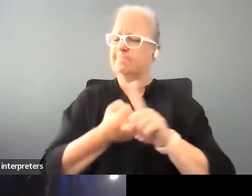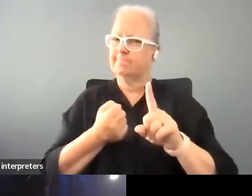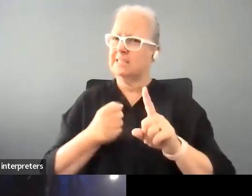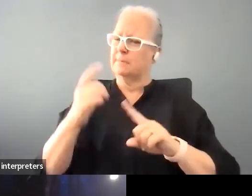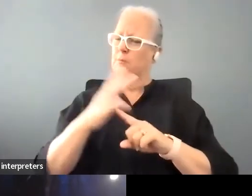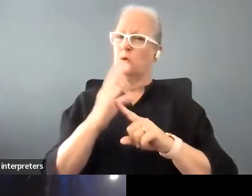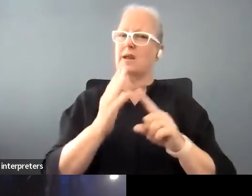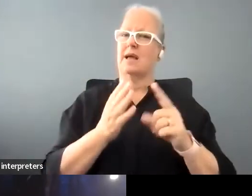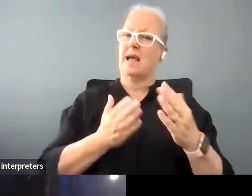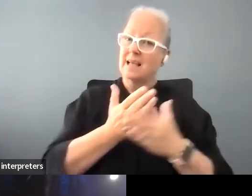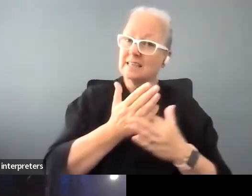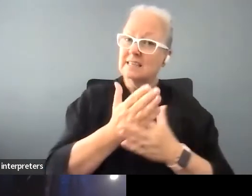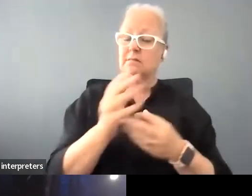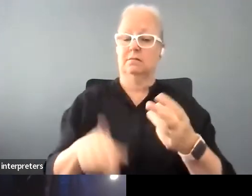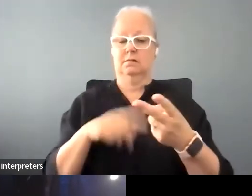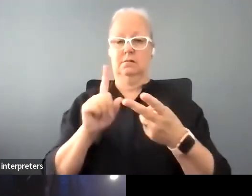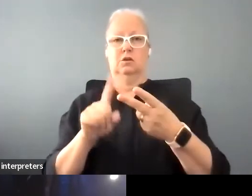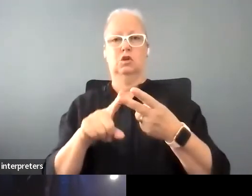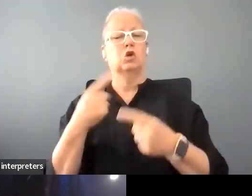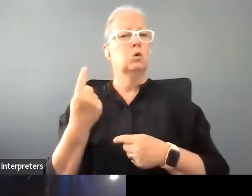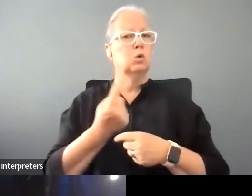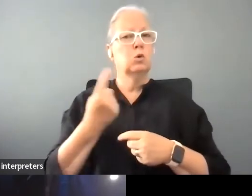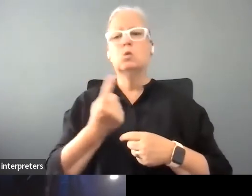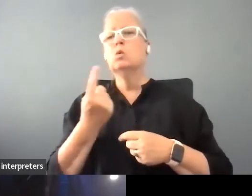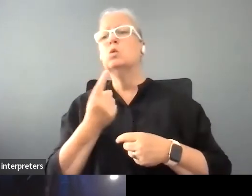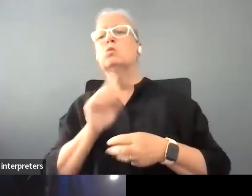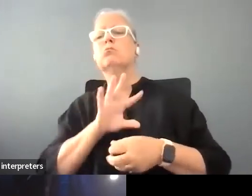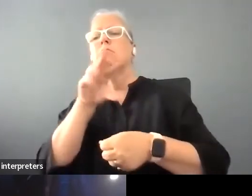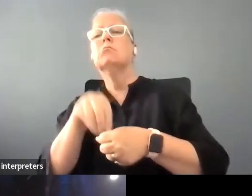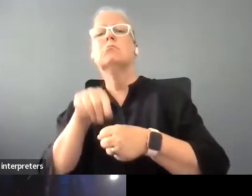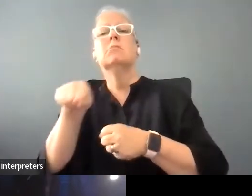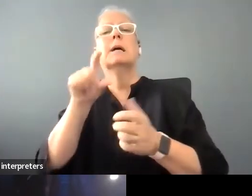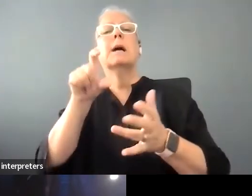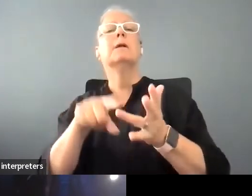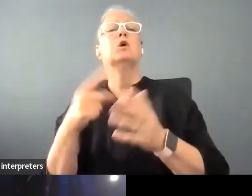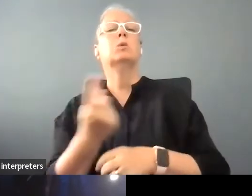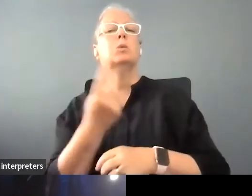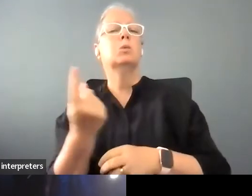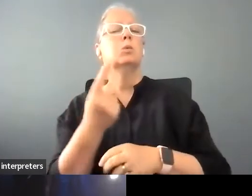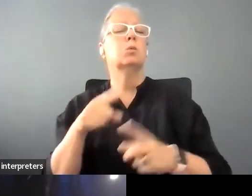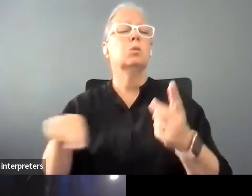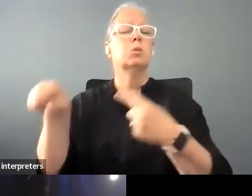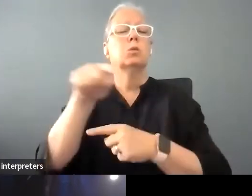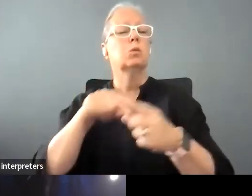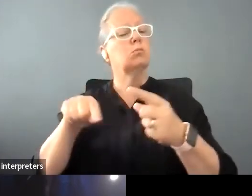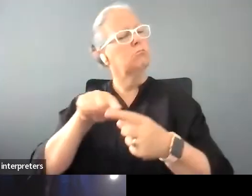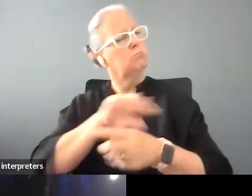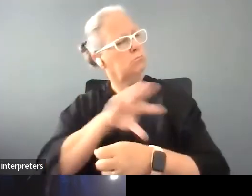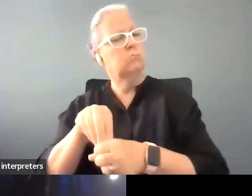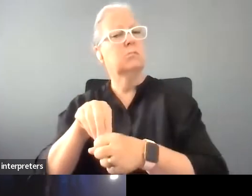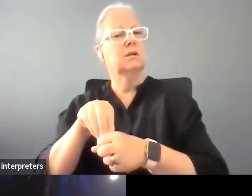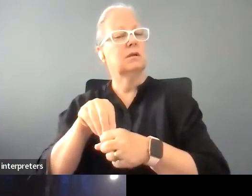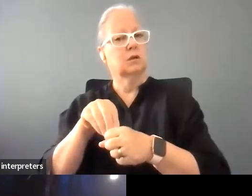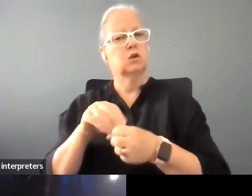who was engaged with with the company and so that relentlessness is really a fantastic